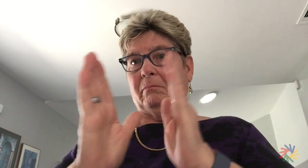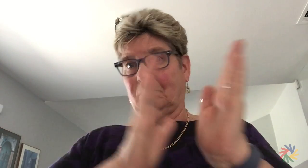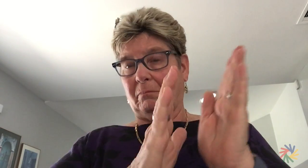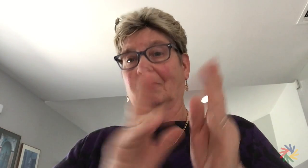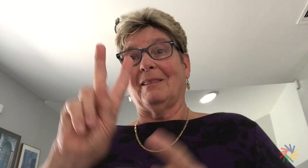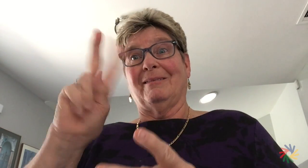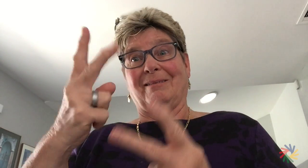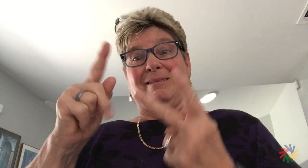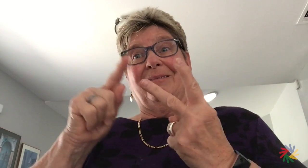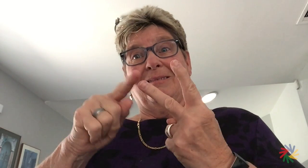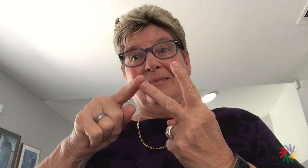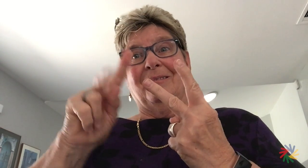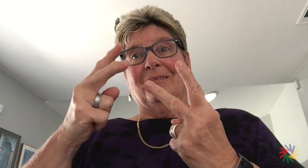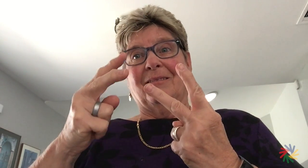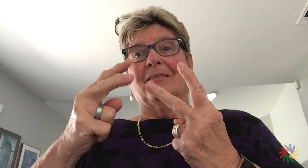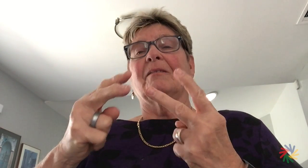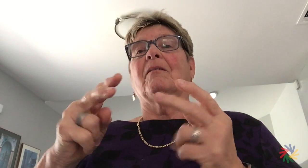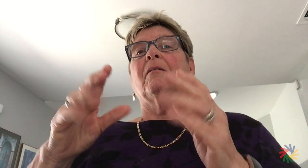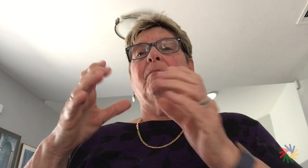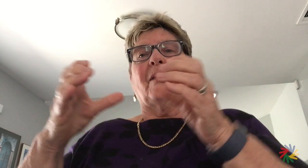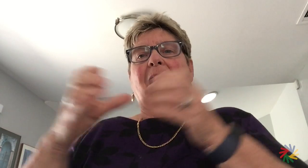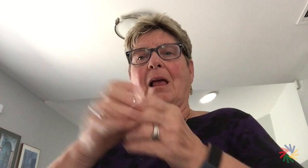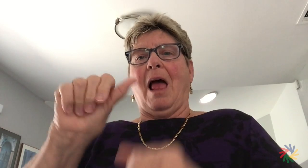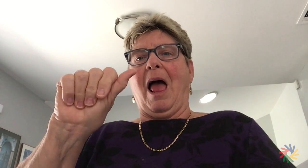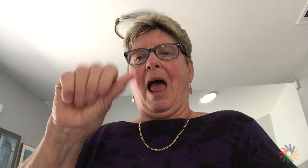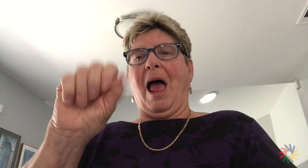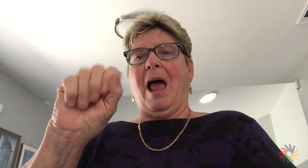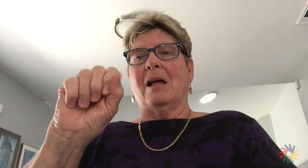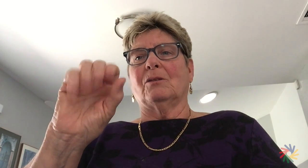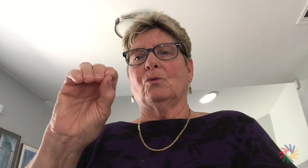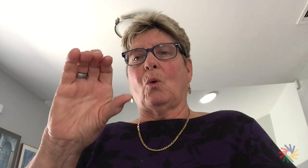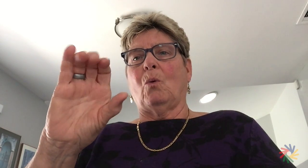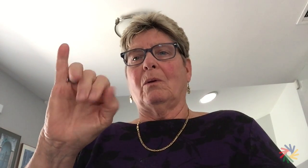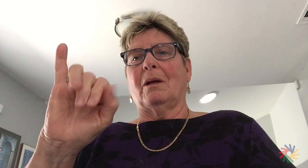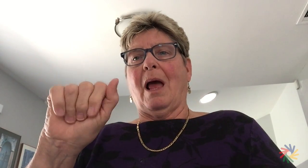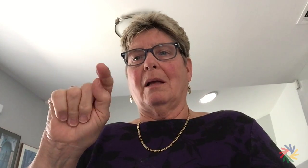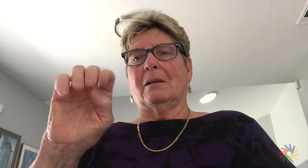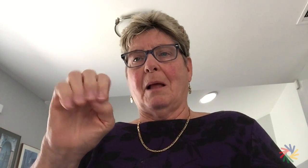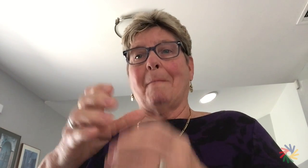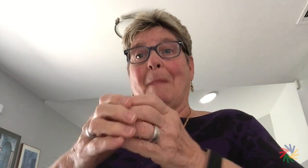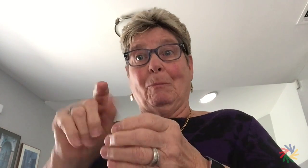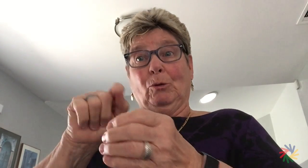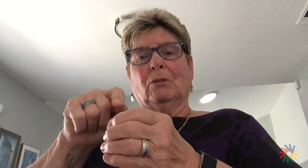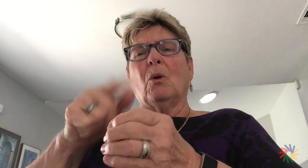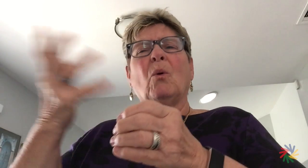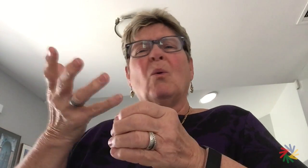There are full members and associate members.